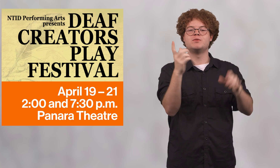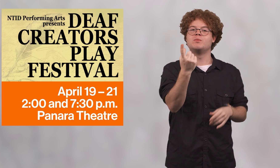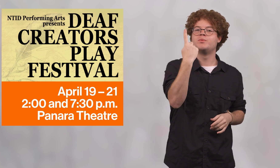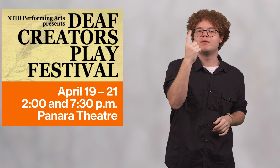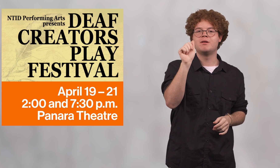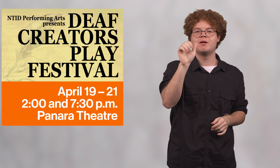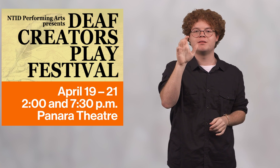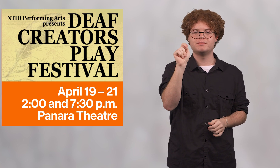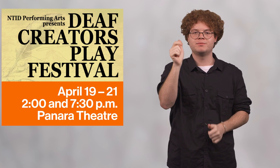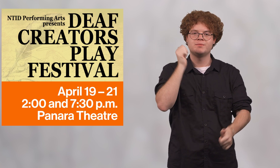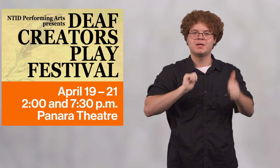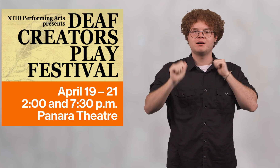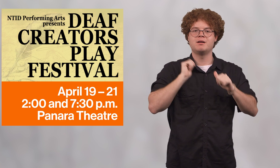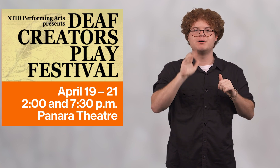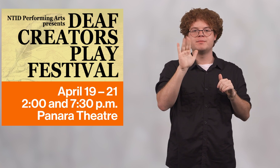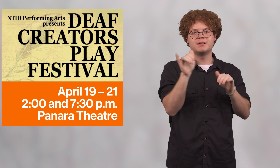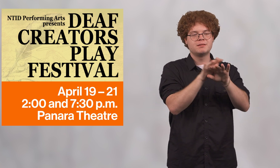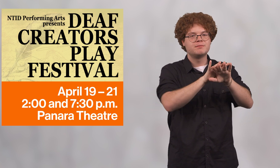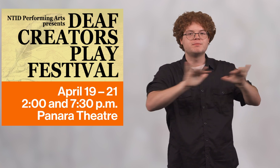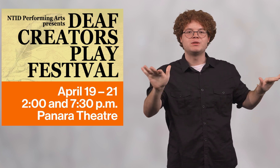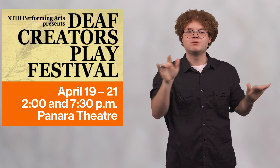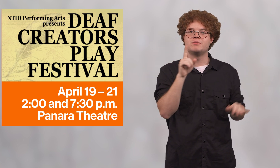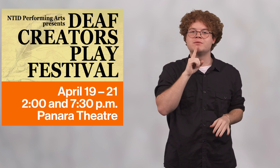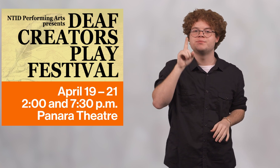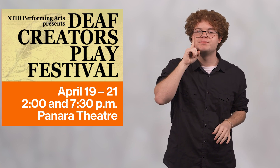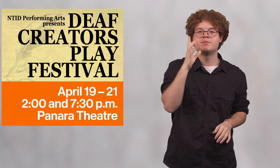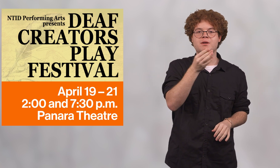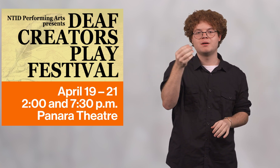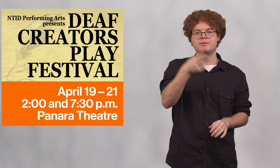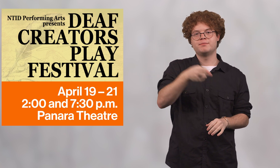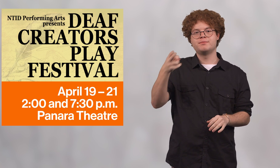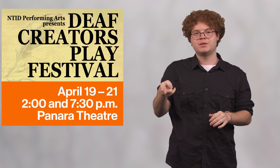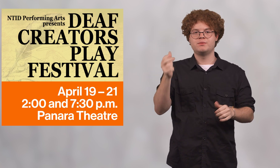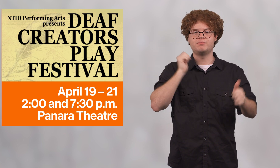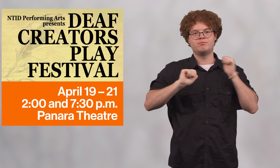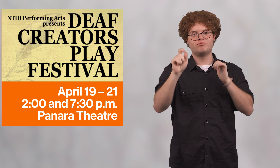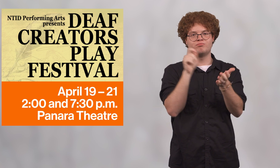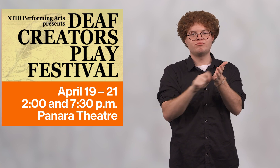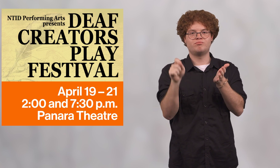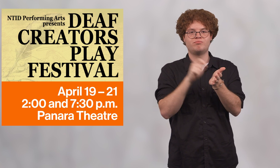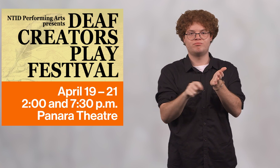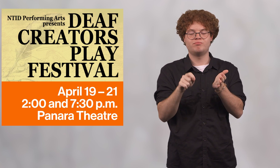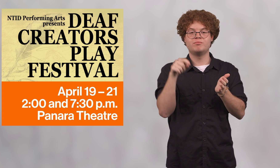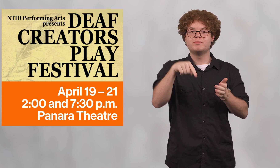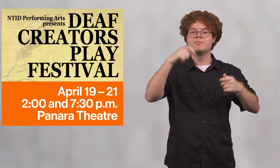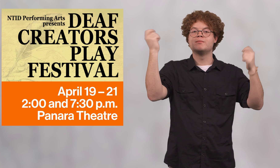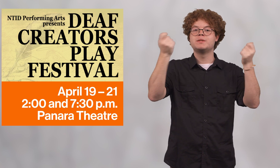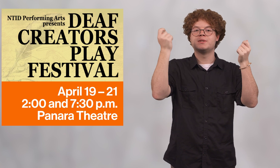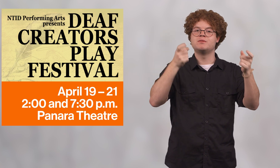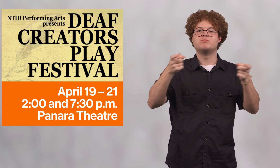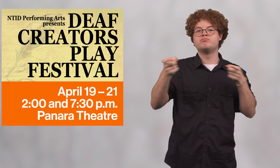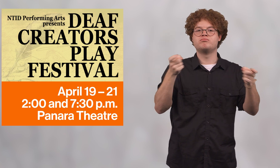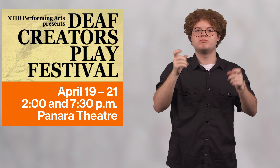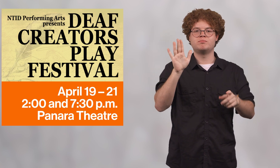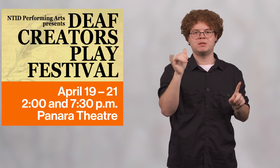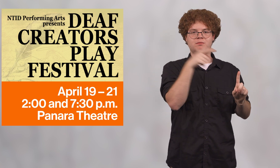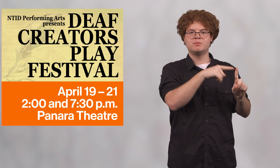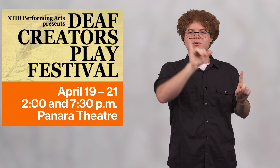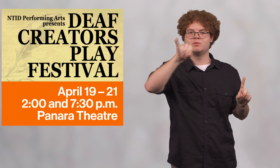Experience the magic of one-act plays by diverse deaf and hard-of-hearing playwrights.